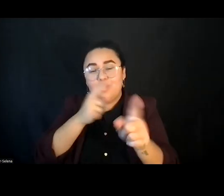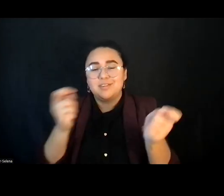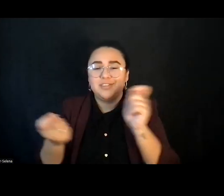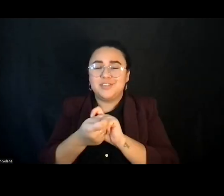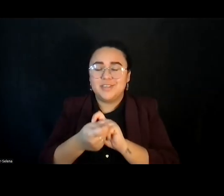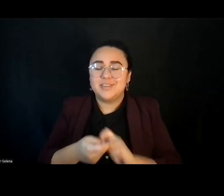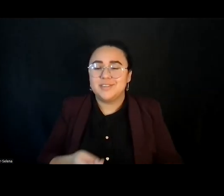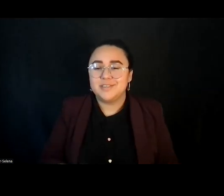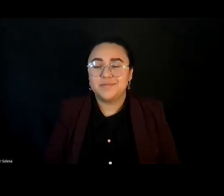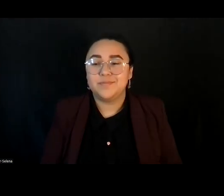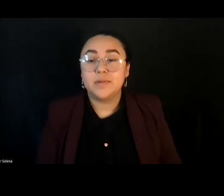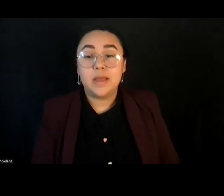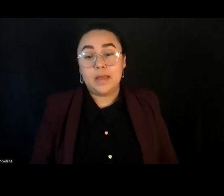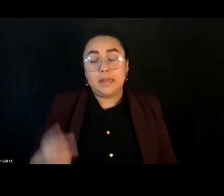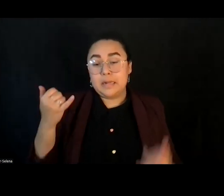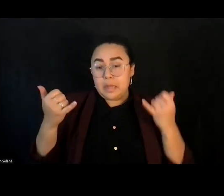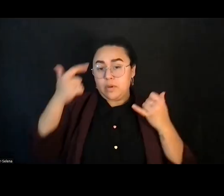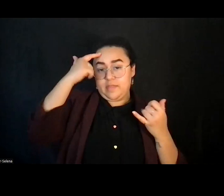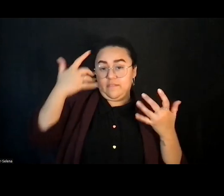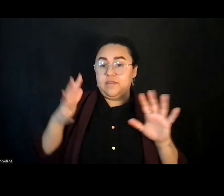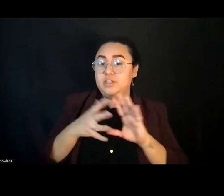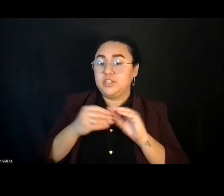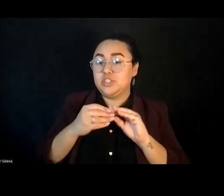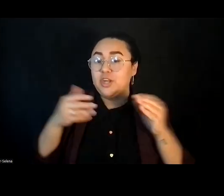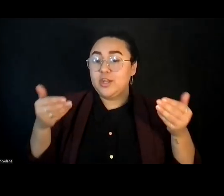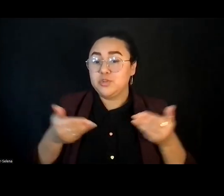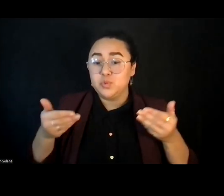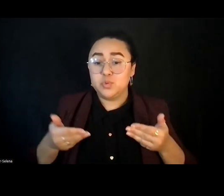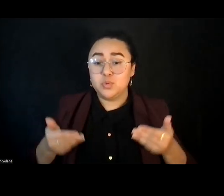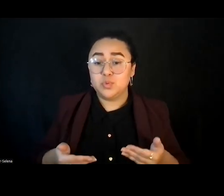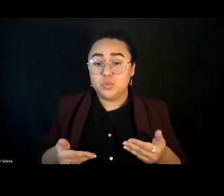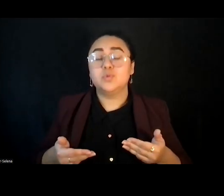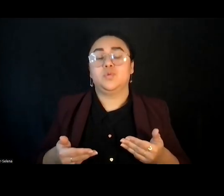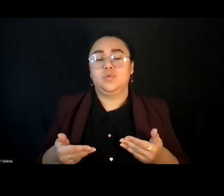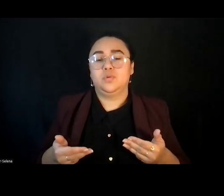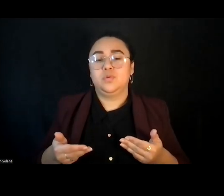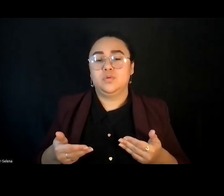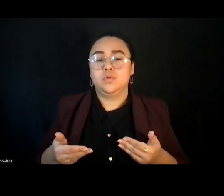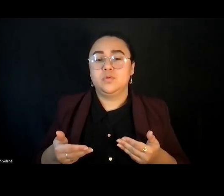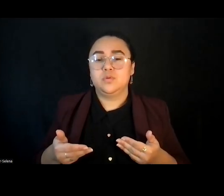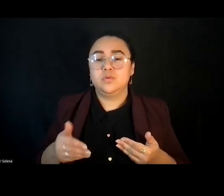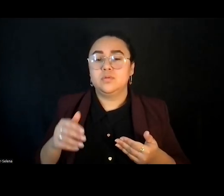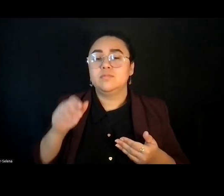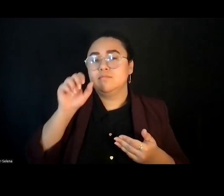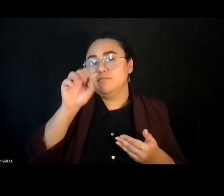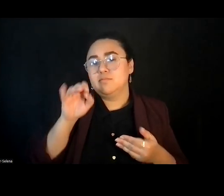And I think with that being said, I will kind of give a little sense of what we're in for